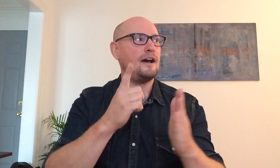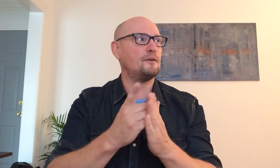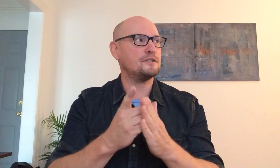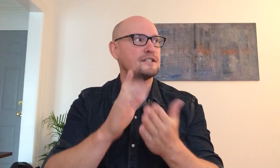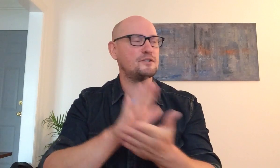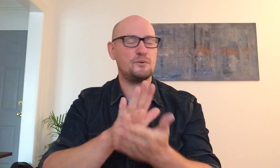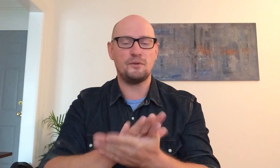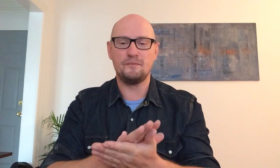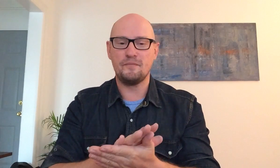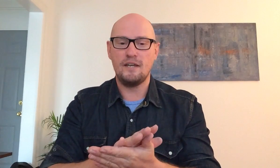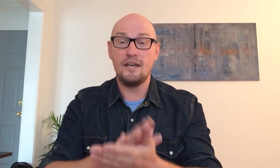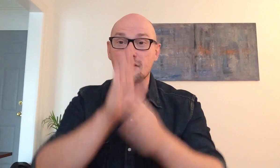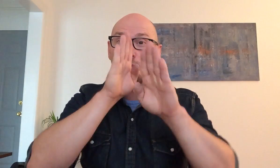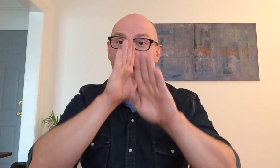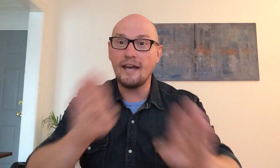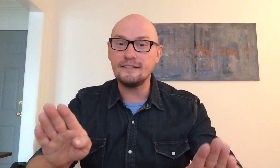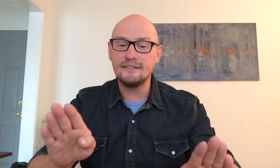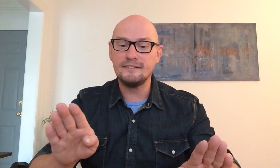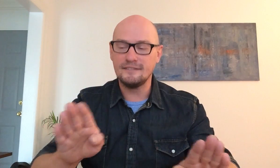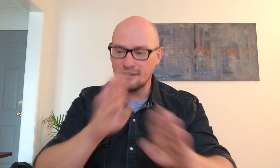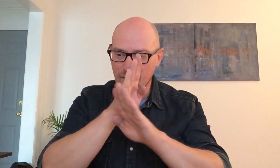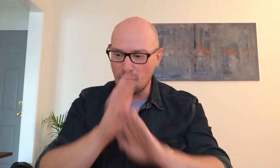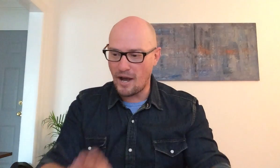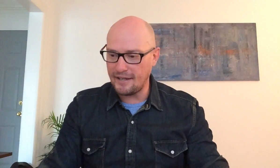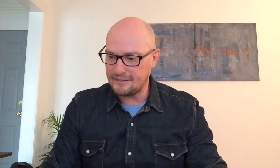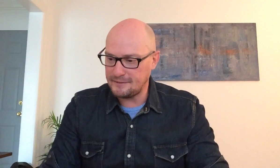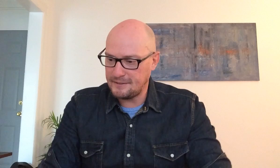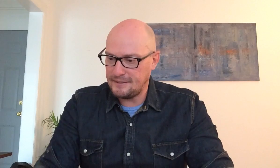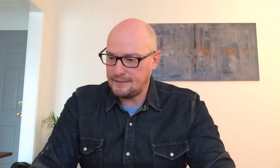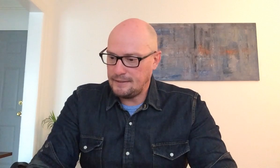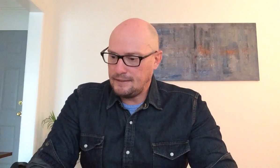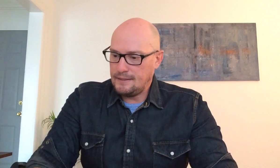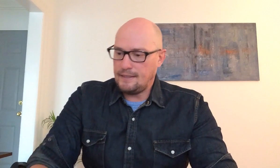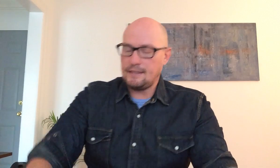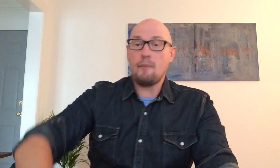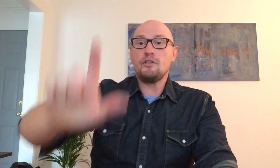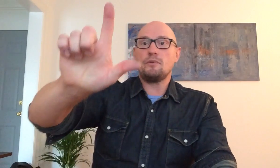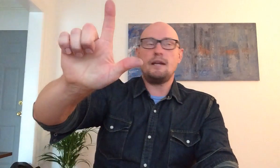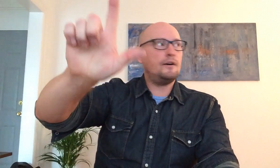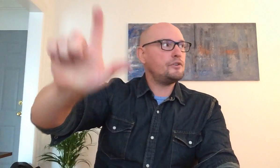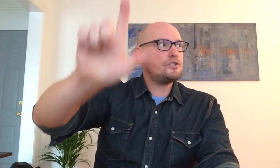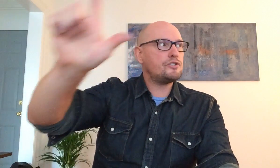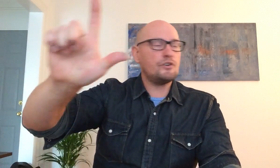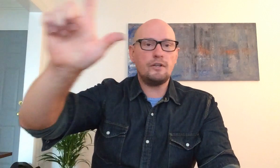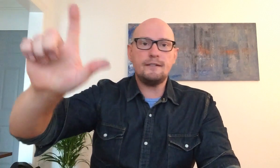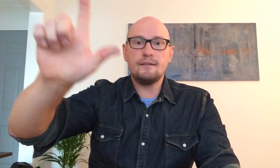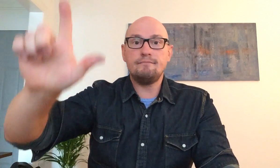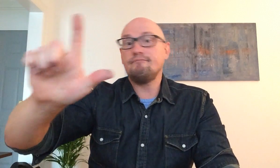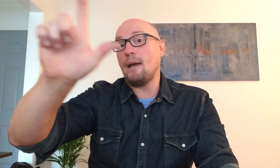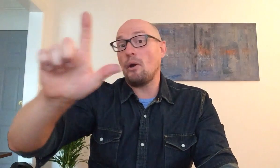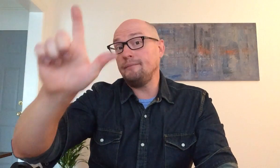hours in school is quiet quiet libraries with an l you just circle it library